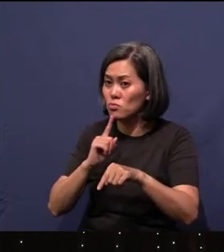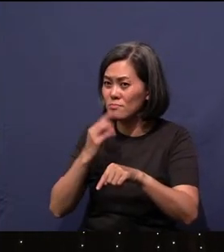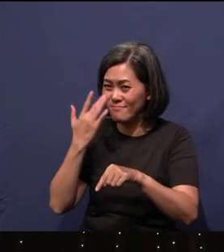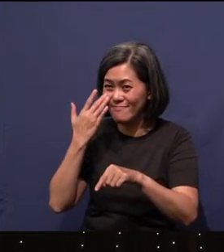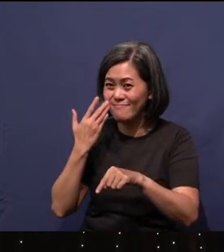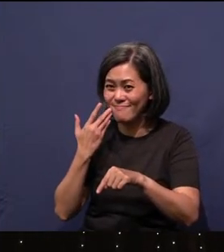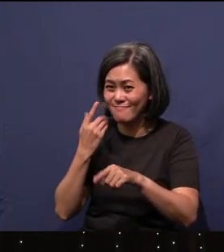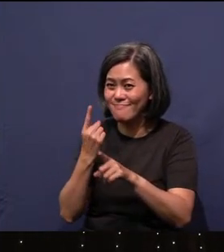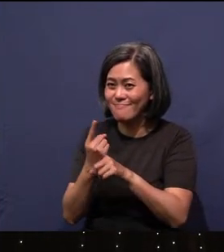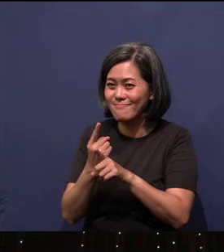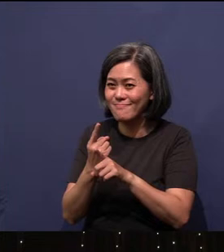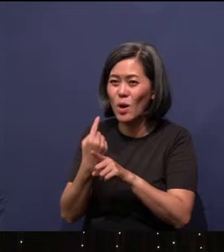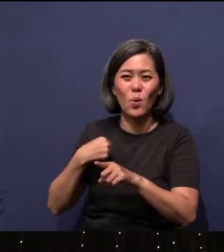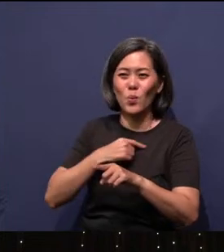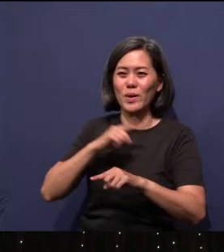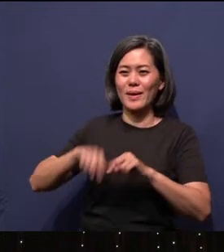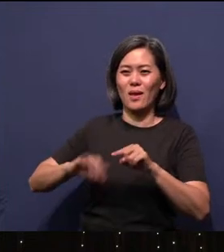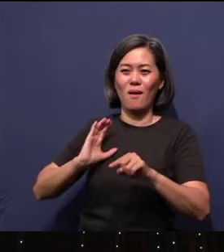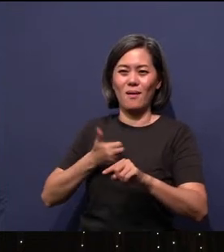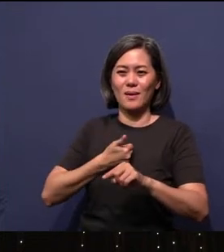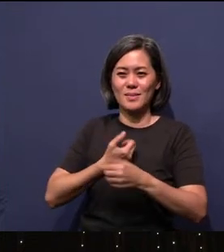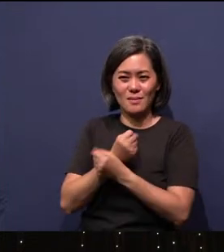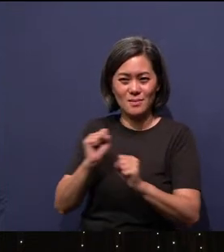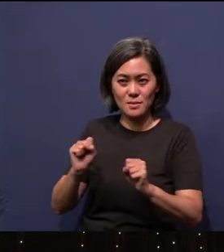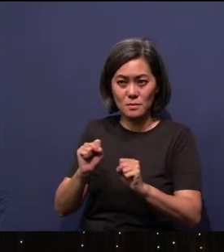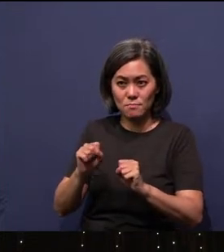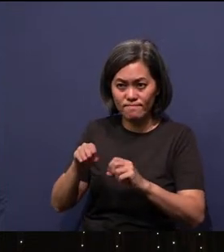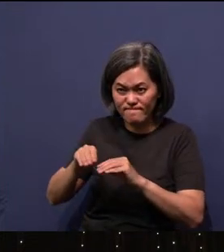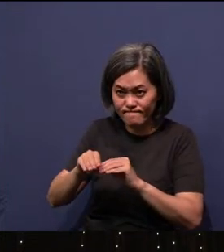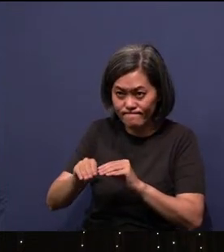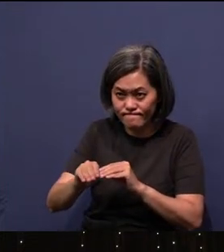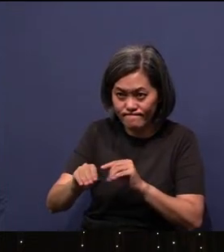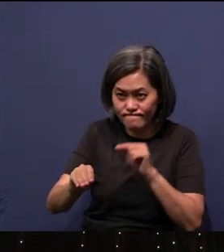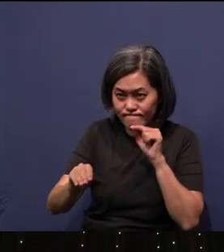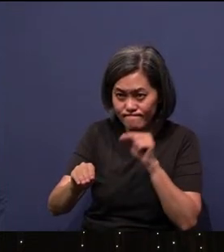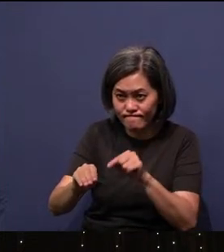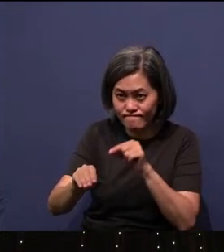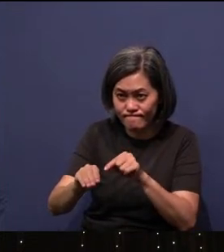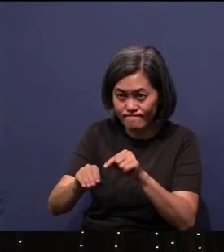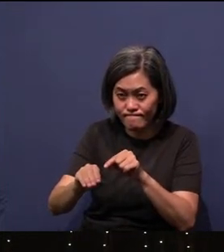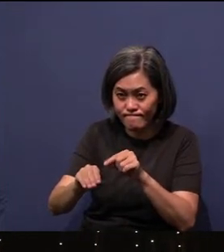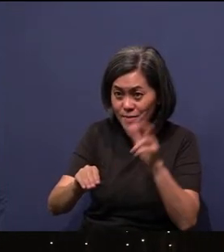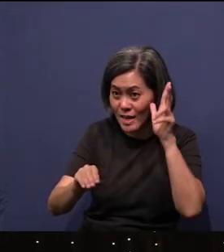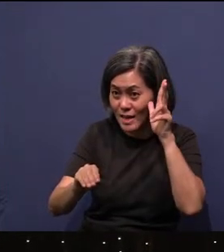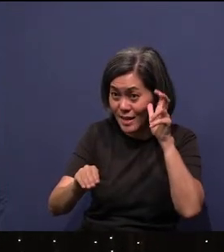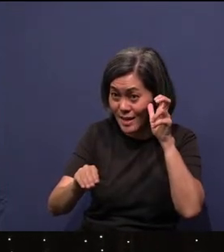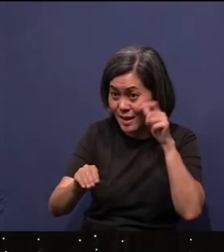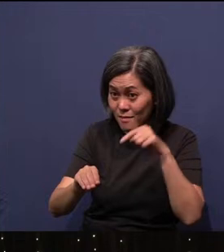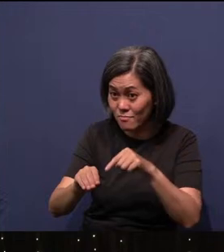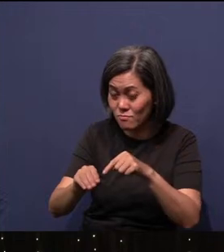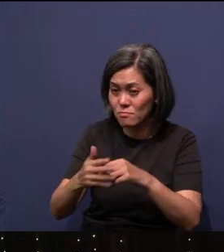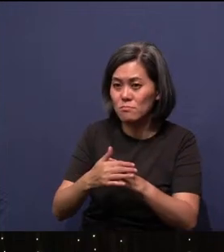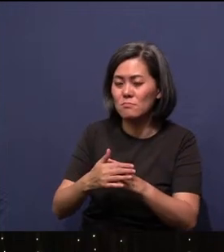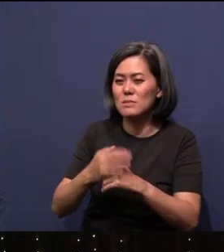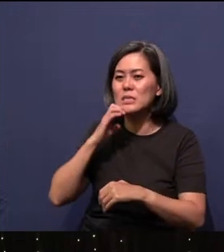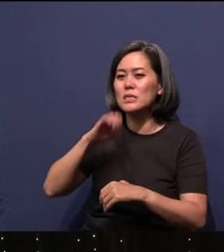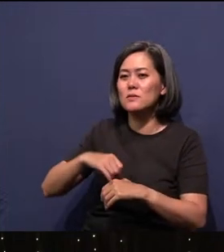cannot save ourselves. To the serpent, a.k.a the devil, the evil one, this was the punishment for him.